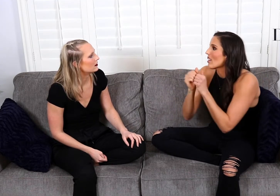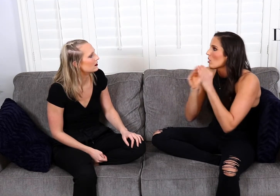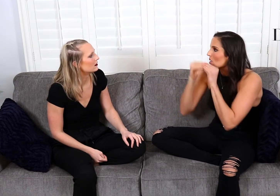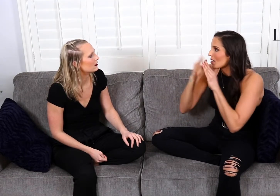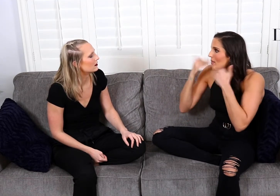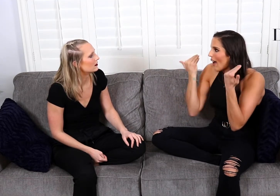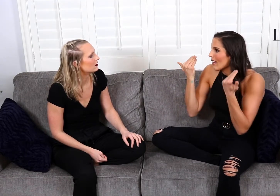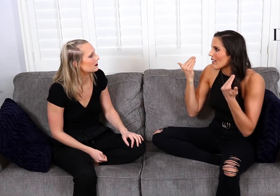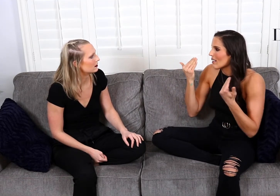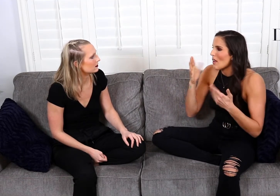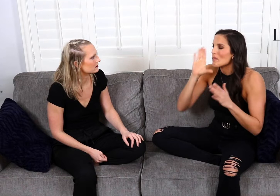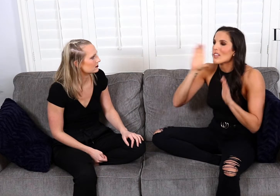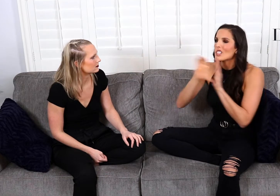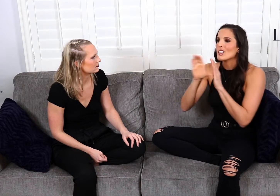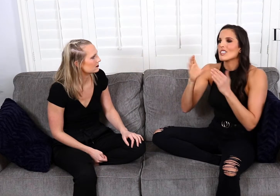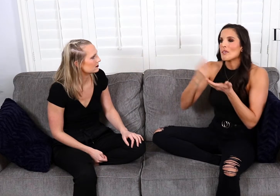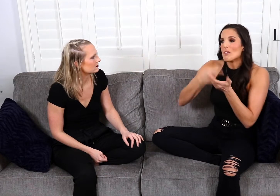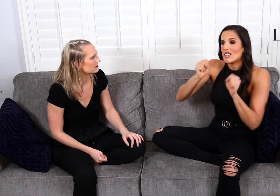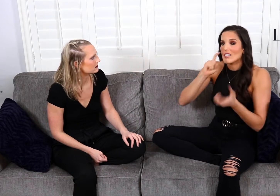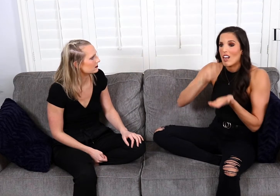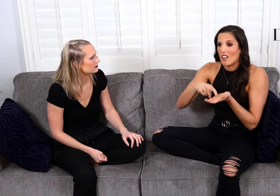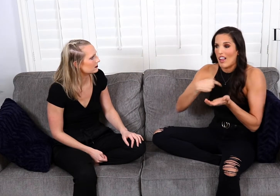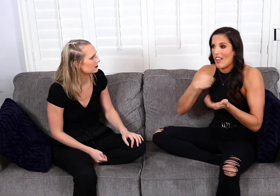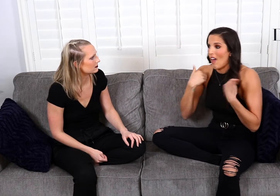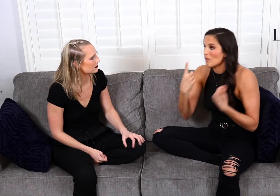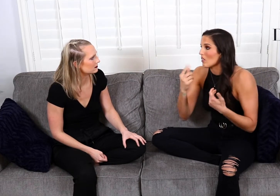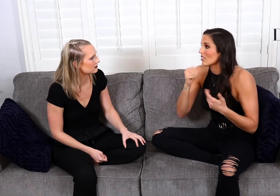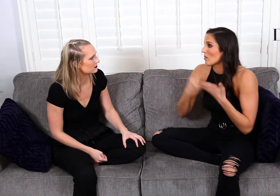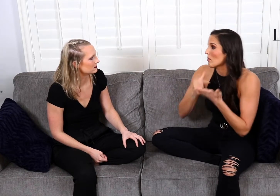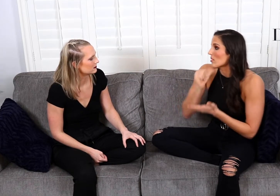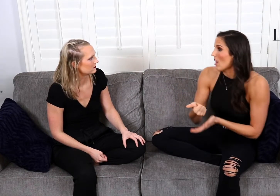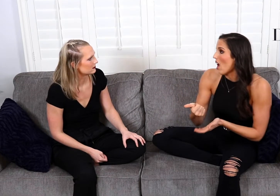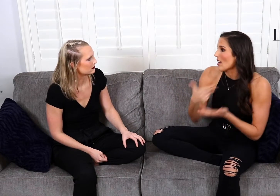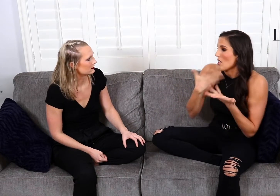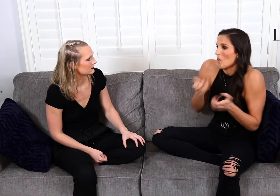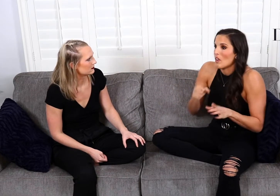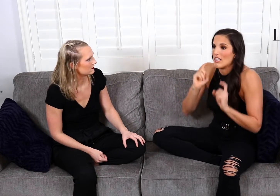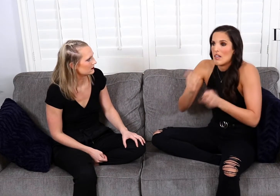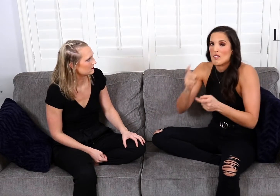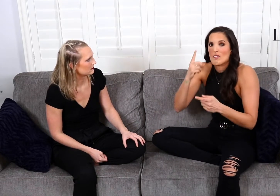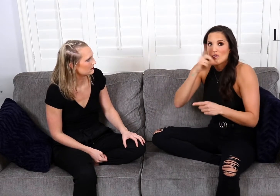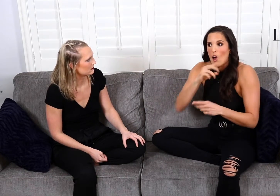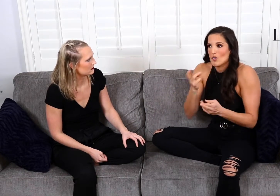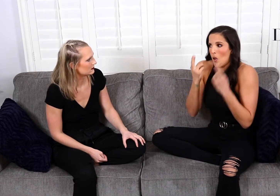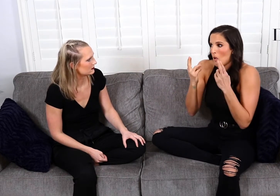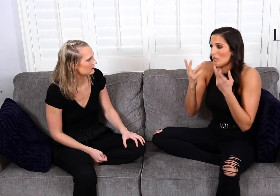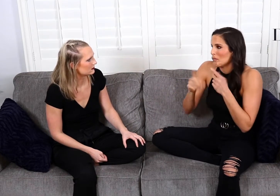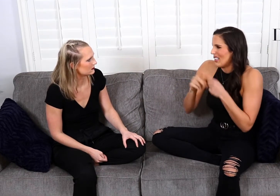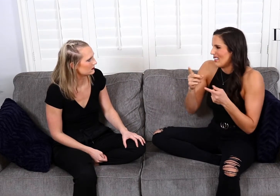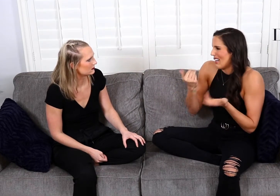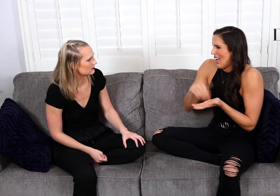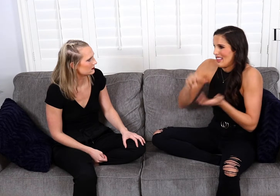it's the same thing with me having a crooked smile, like sometimes in a picture, you can tell I have one sometimes you don't. And I don't want to give them false hope,